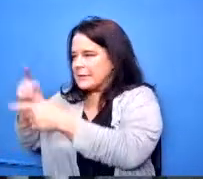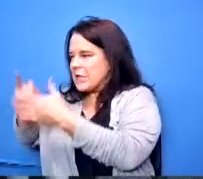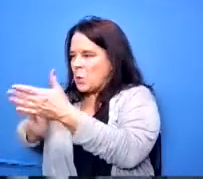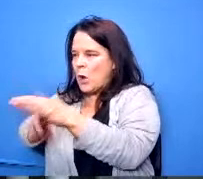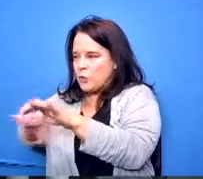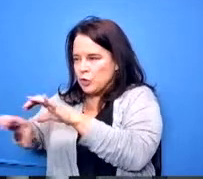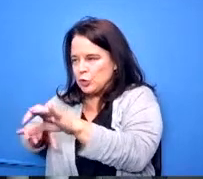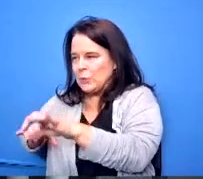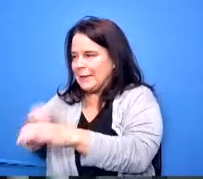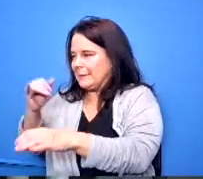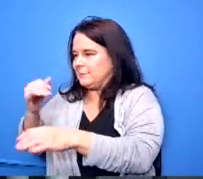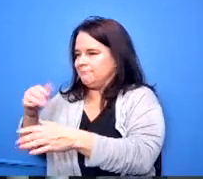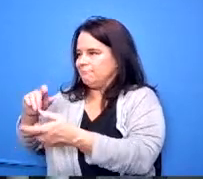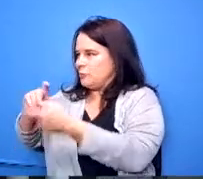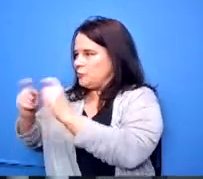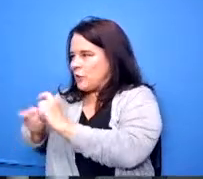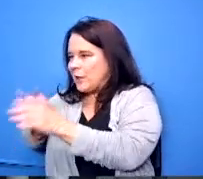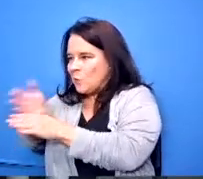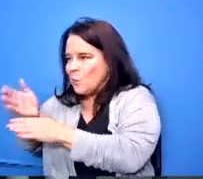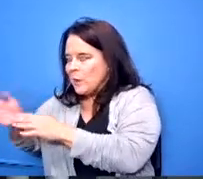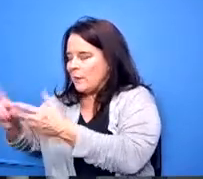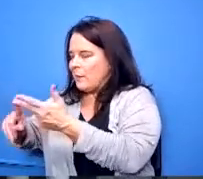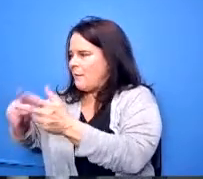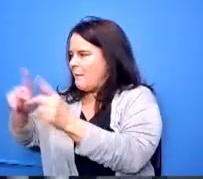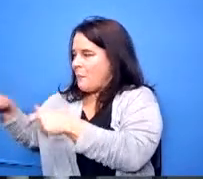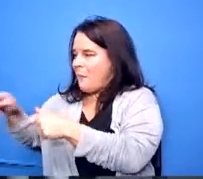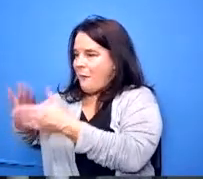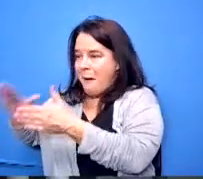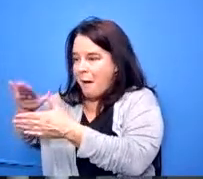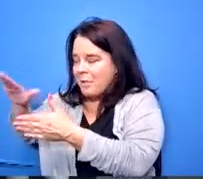that pathway whether they went to college whether they're working within that pathway